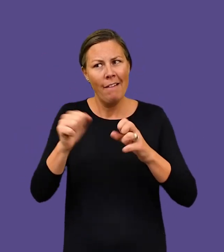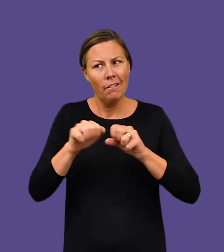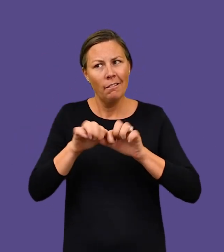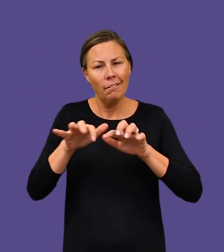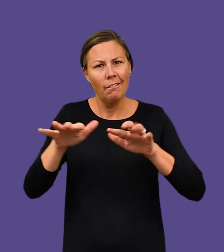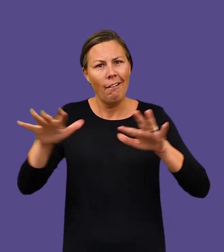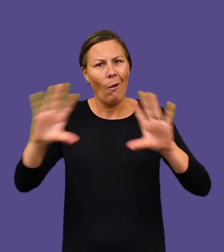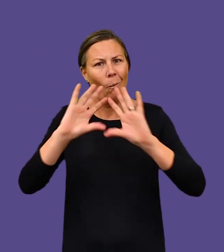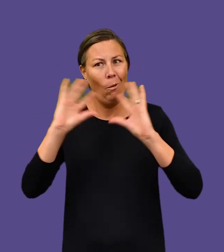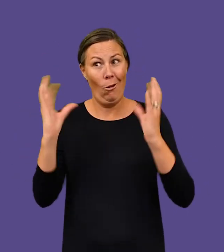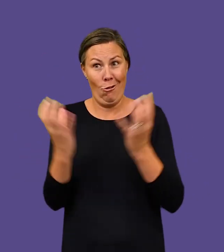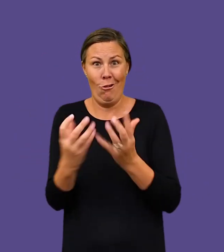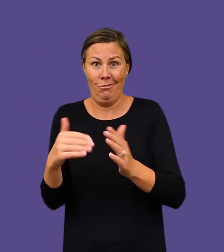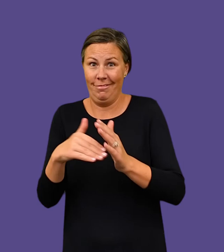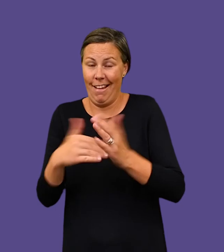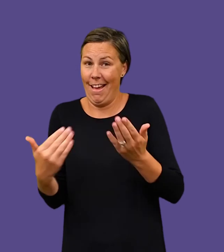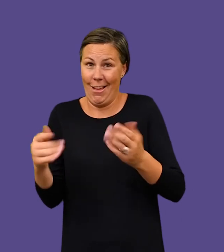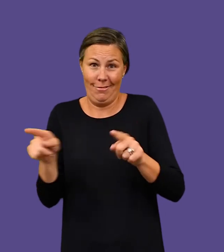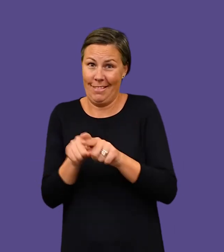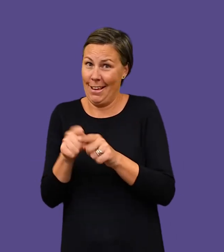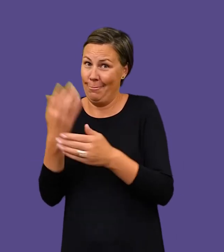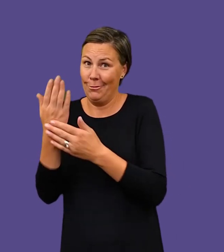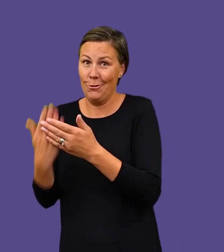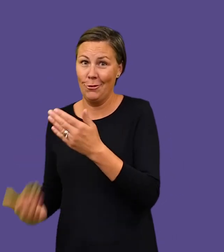all issues that have particular currency today.’